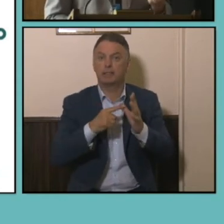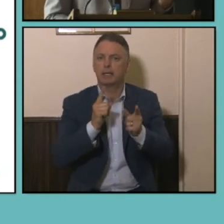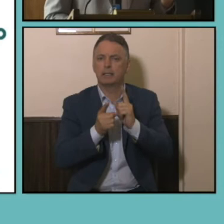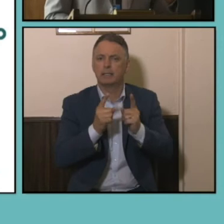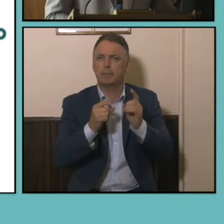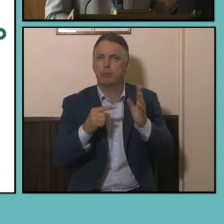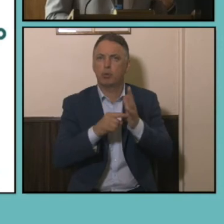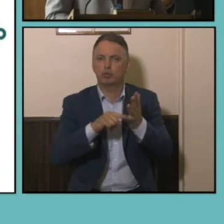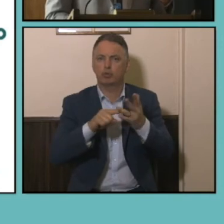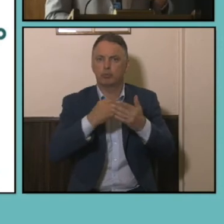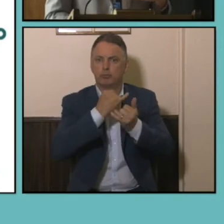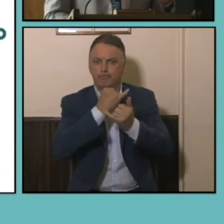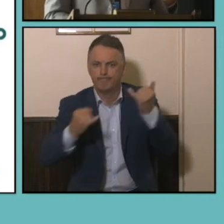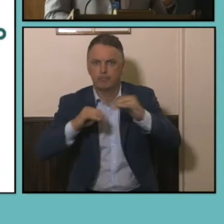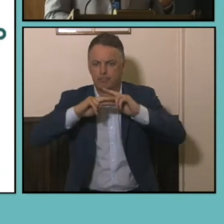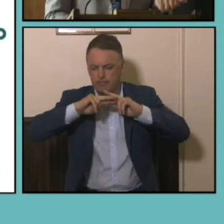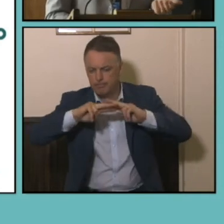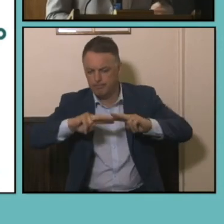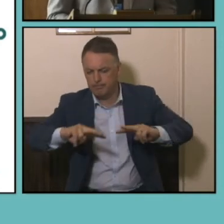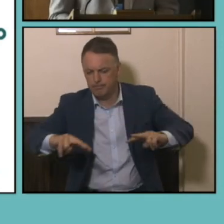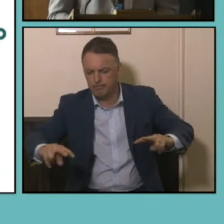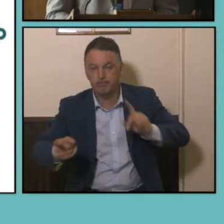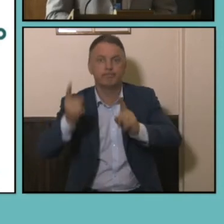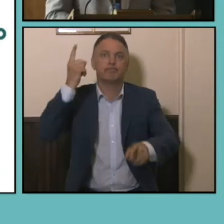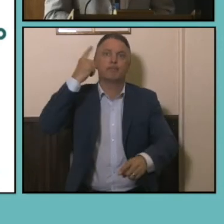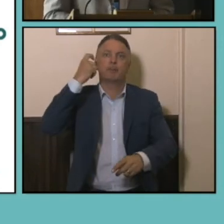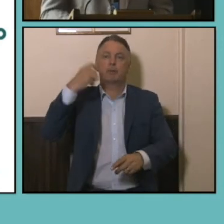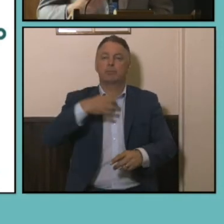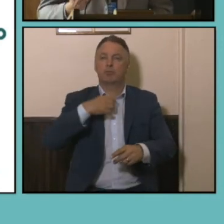occupation to actually see the aging face of Australian agricultural,sorry